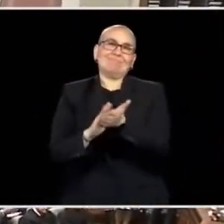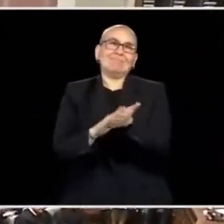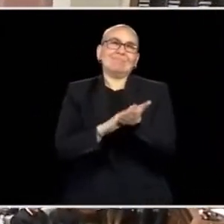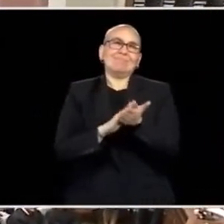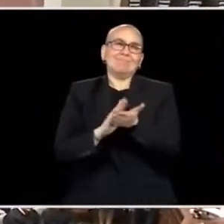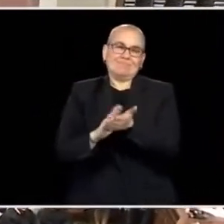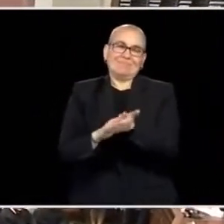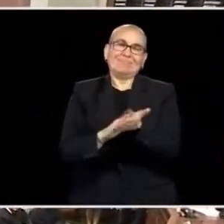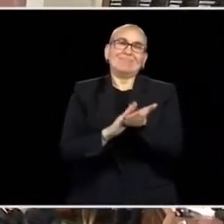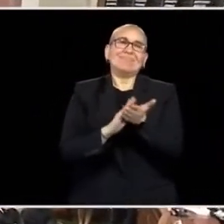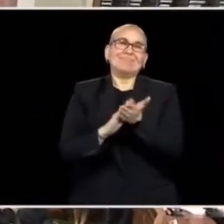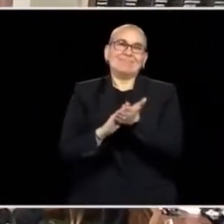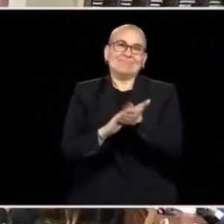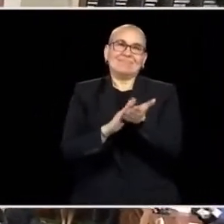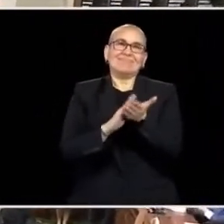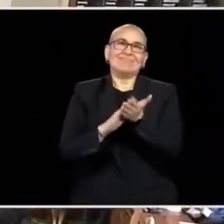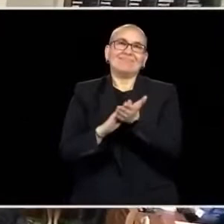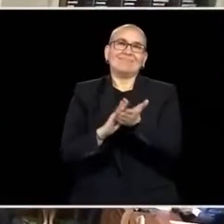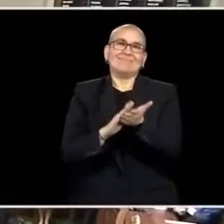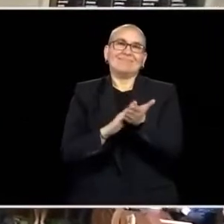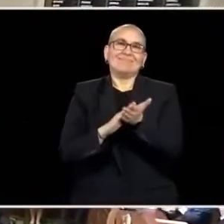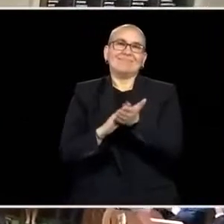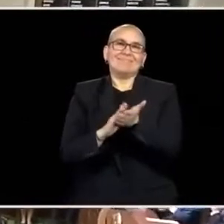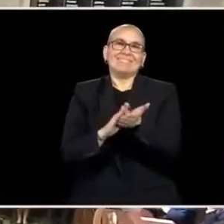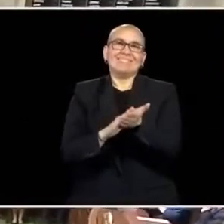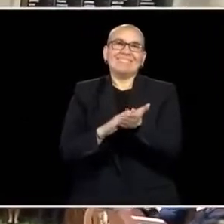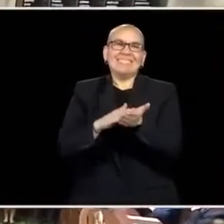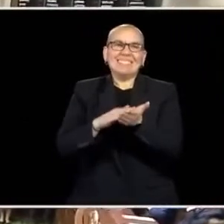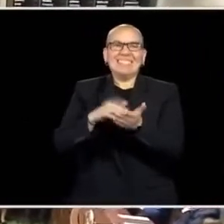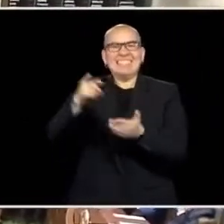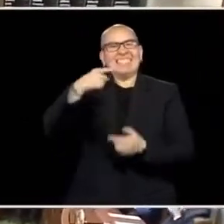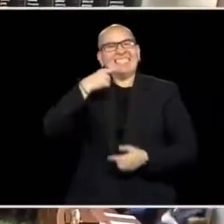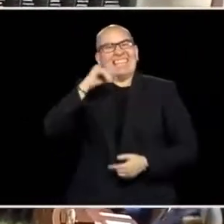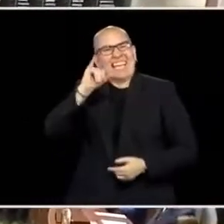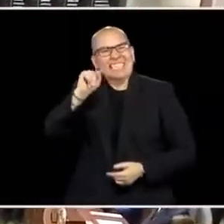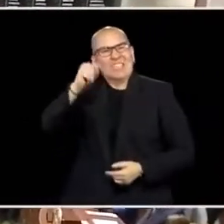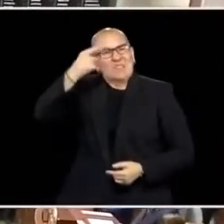IT'S CHILDREN!!